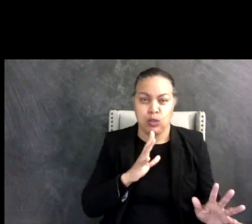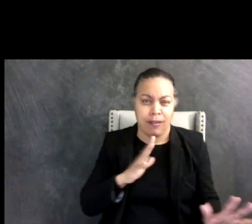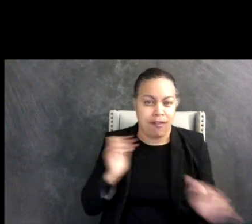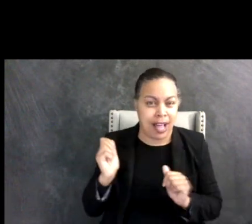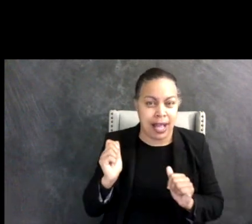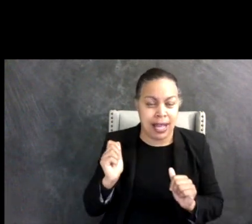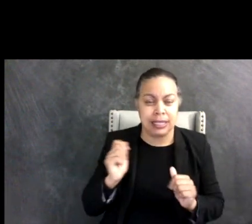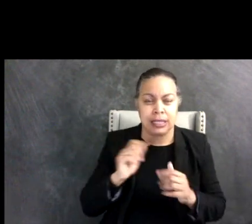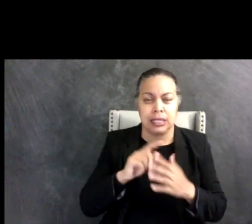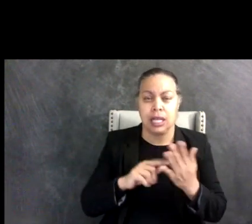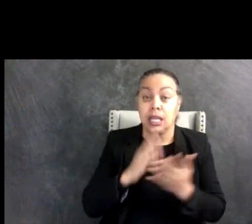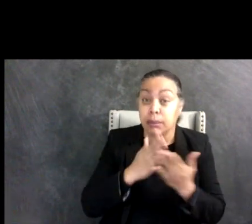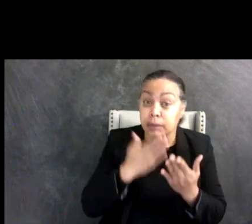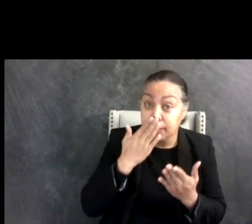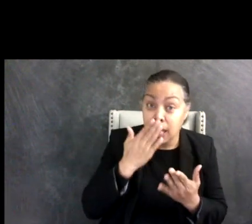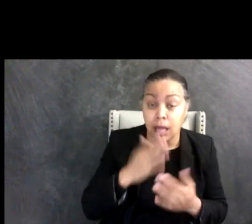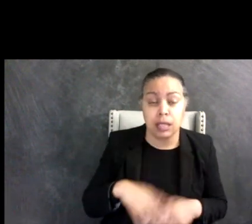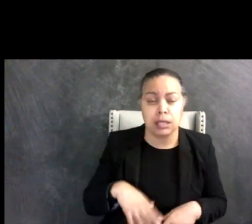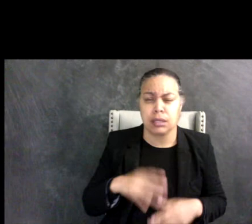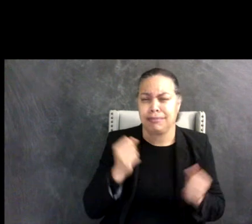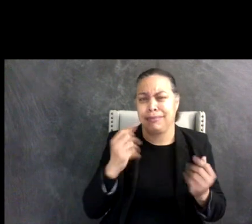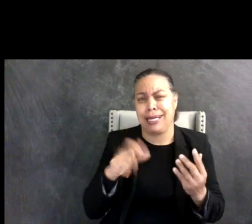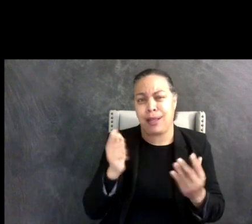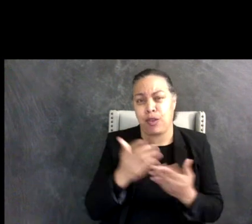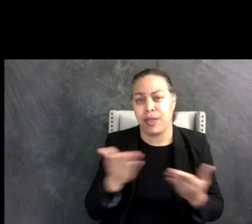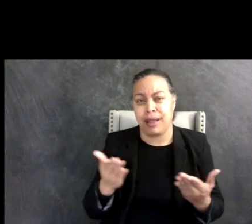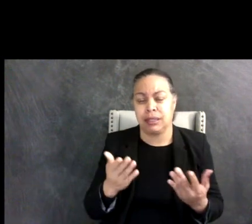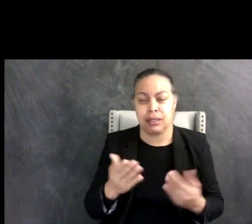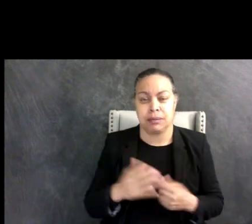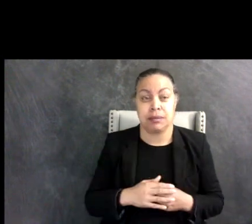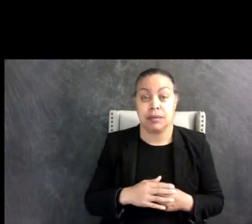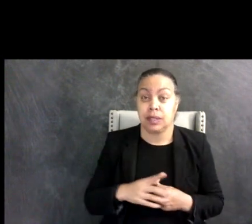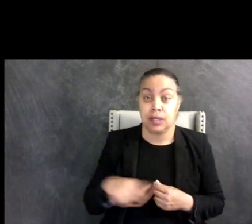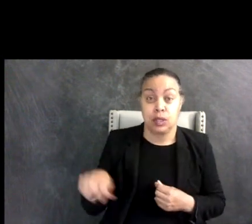certain smells, and a bunch of other stuff. You don't have to understand any of this in order to